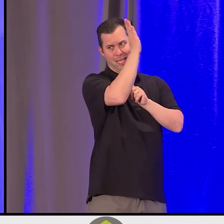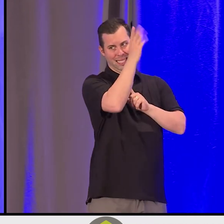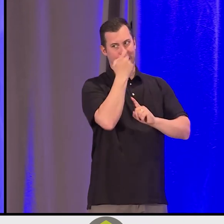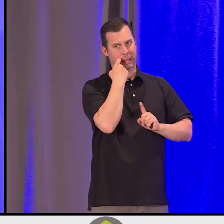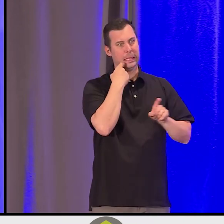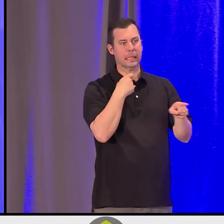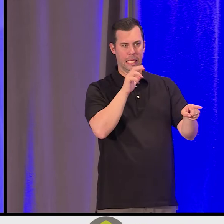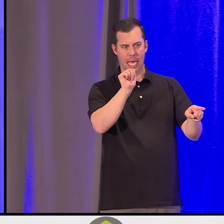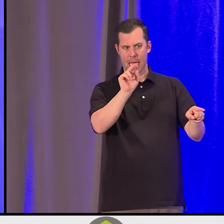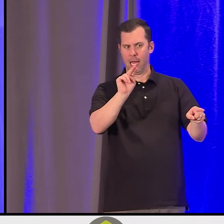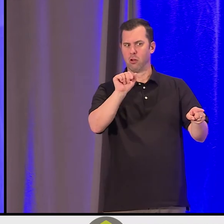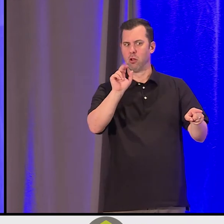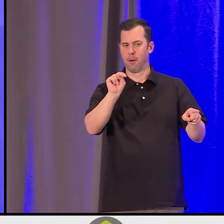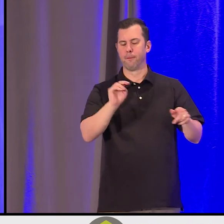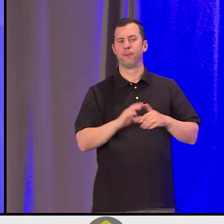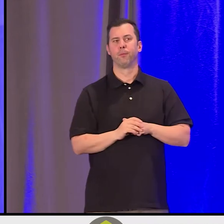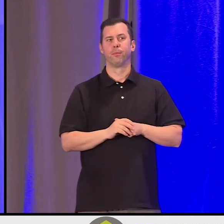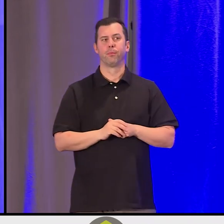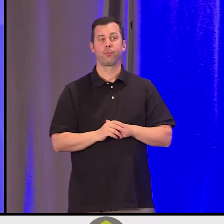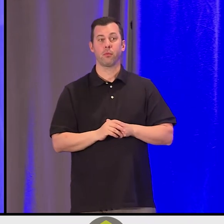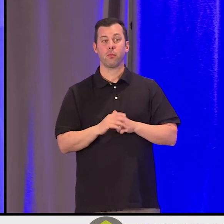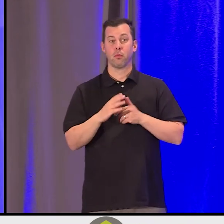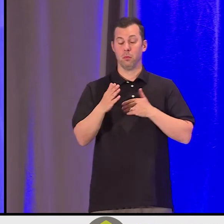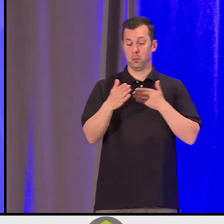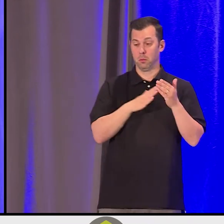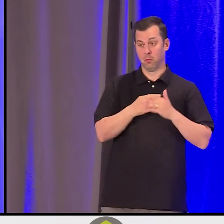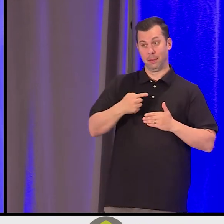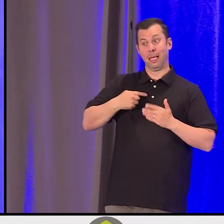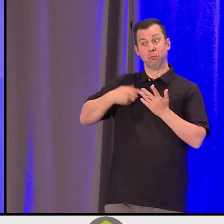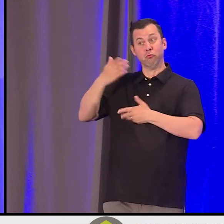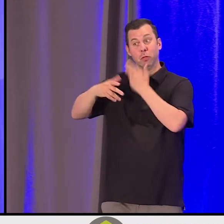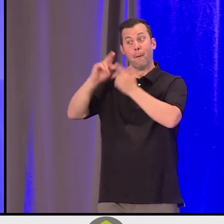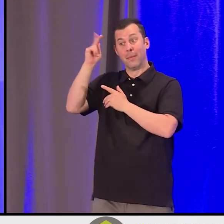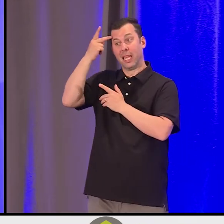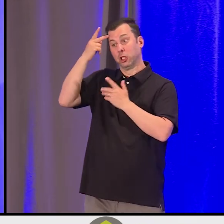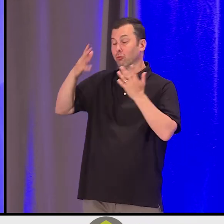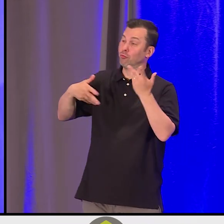And at the end of my political work -- we were just exchanging political notes here.